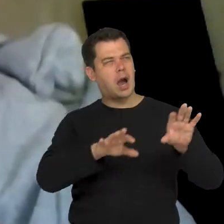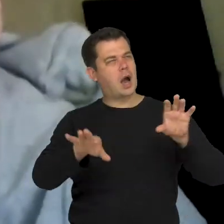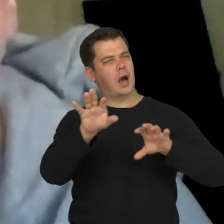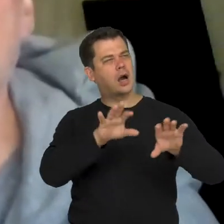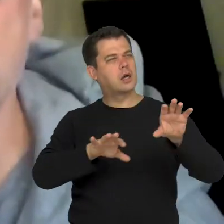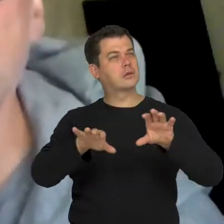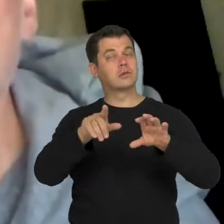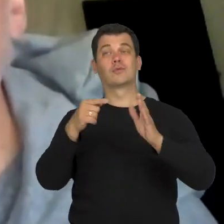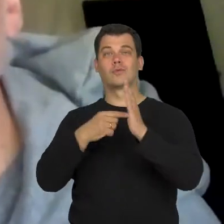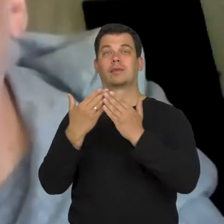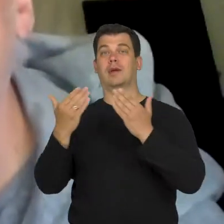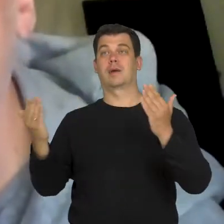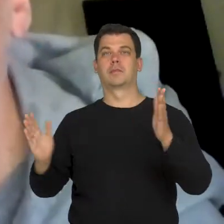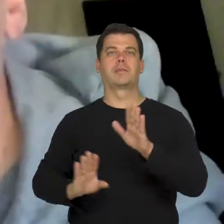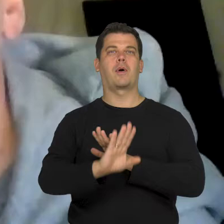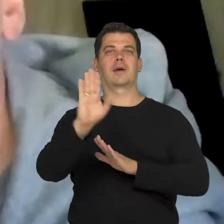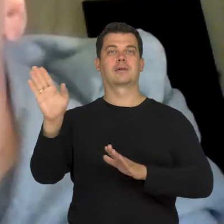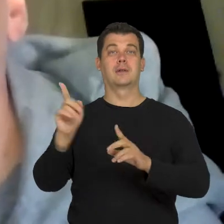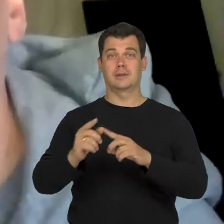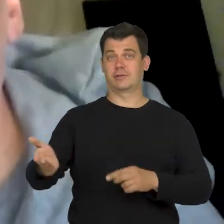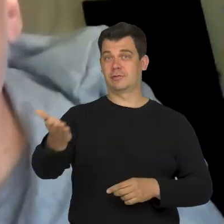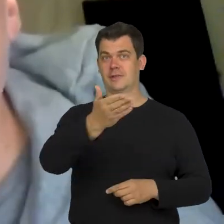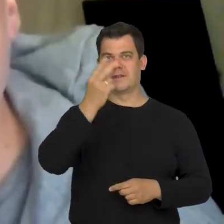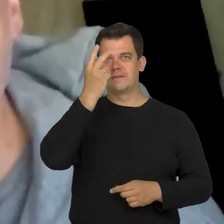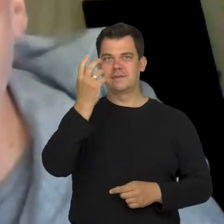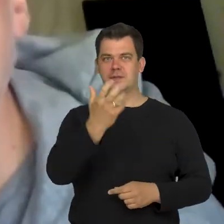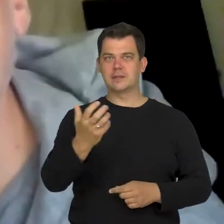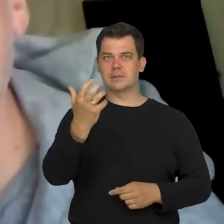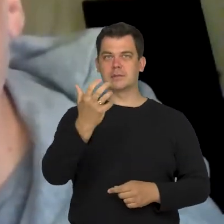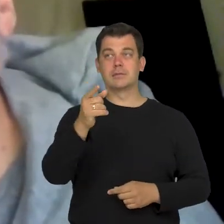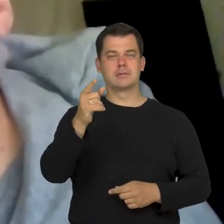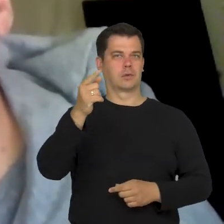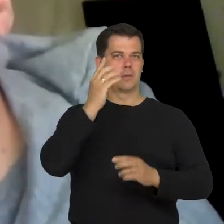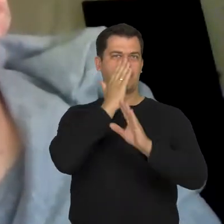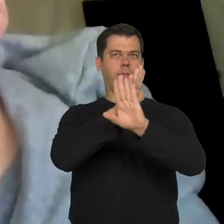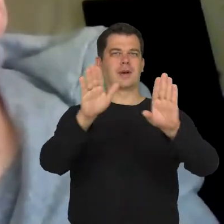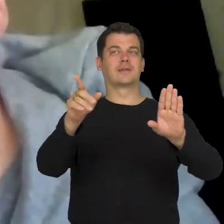we would like to teach people how to look at those rejected images